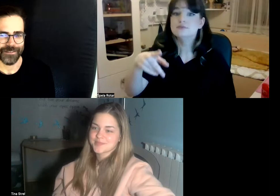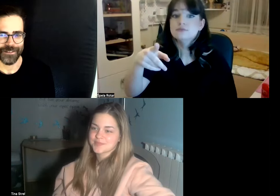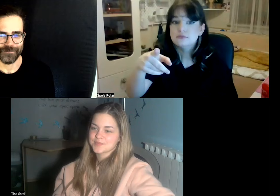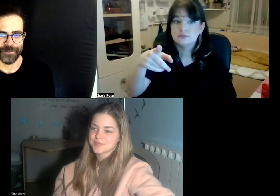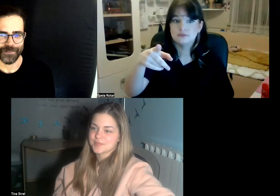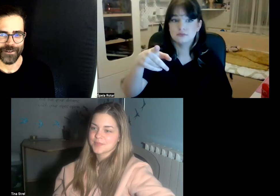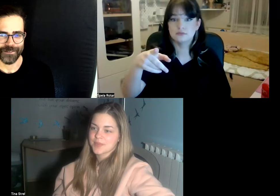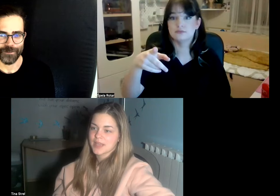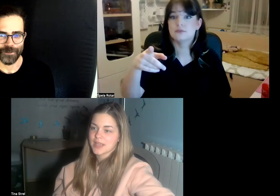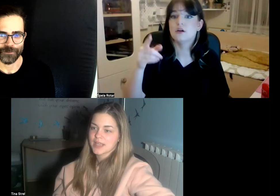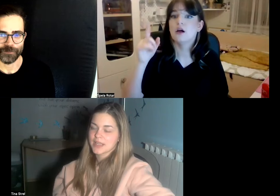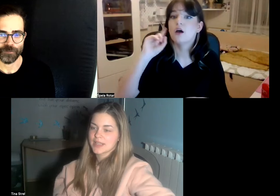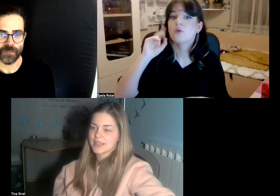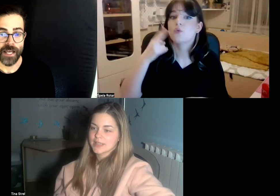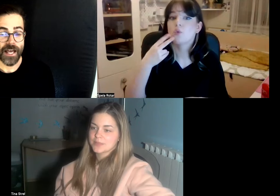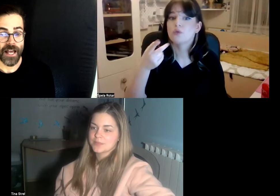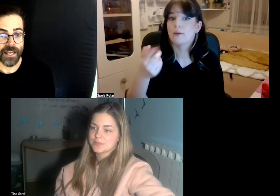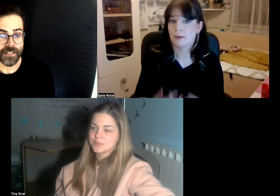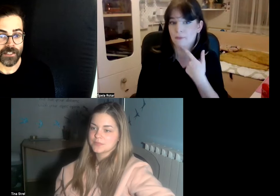that's actually very true and